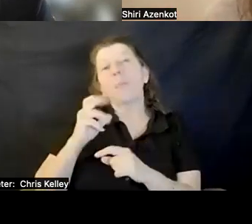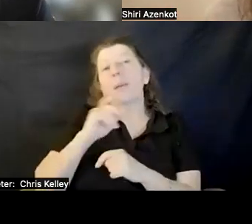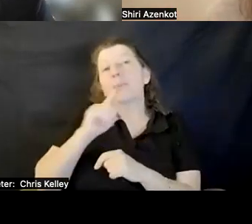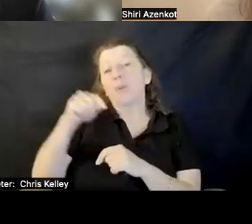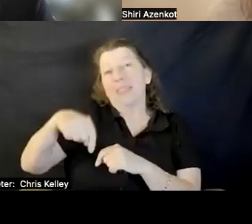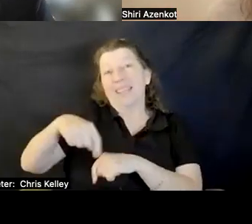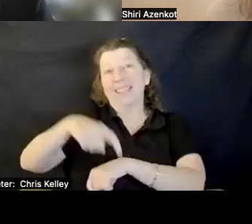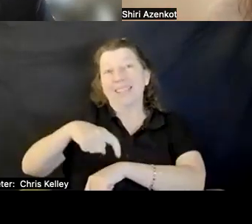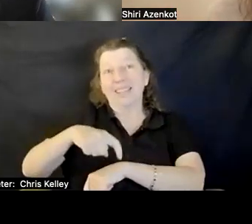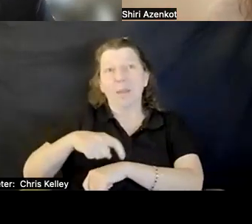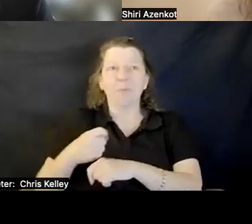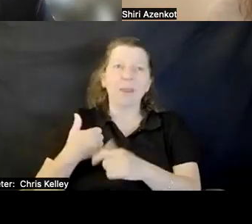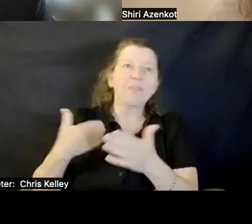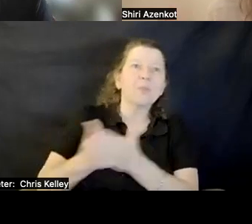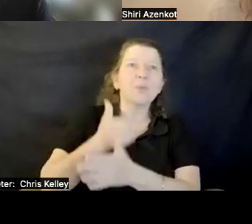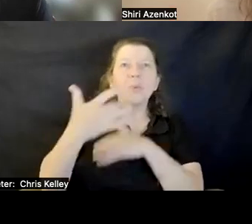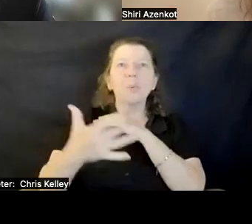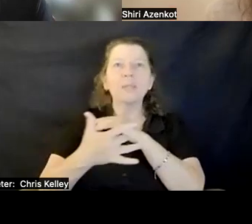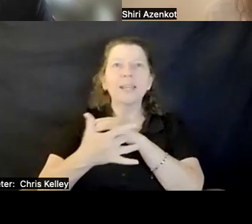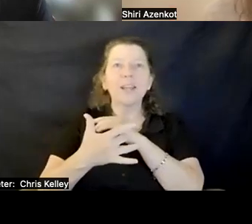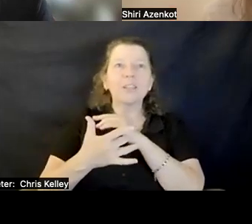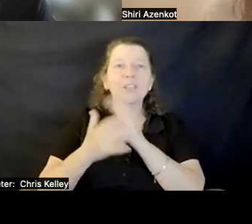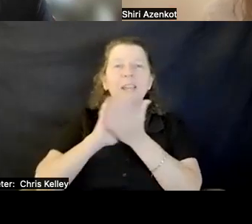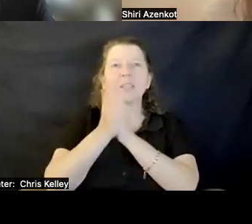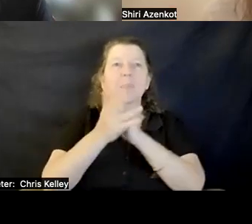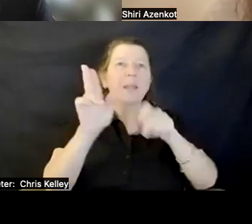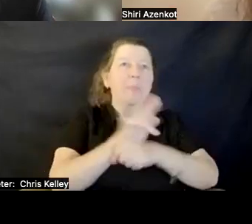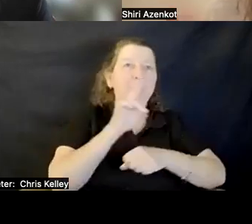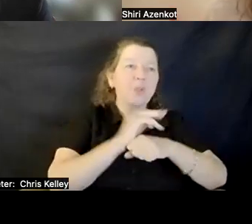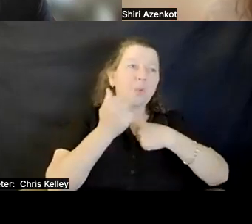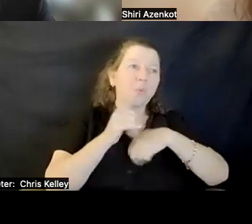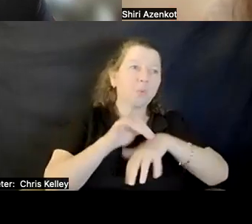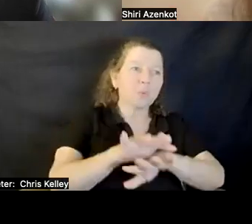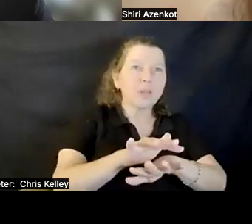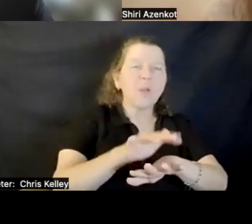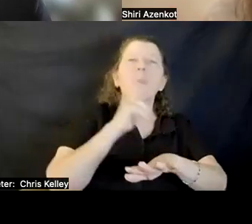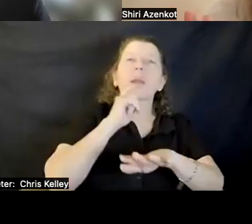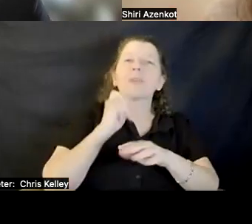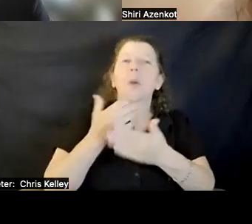this new technology that is becoming mainstream, it is going to be accessible from early on